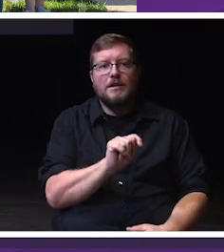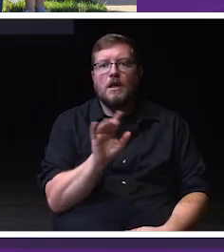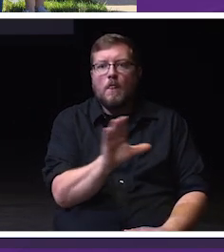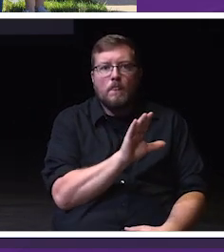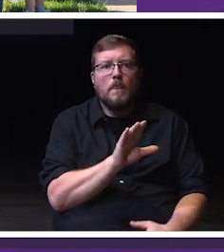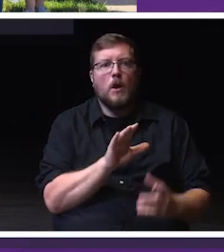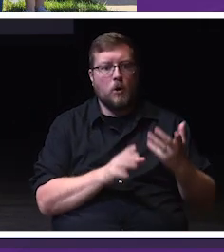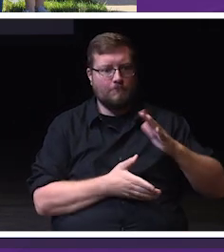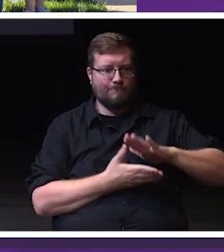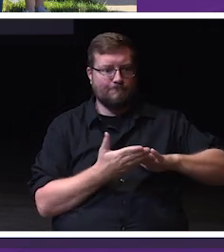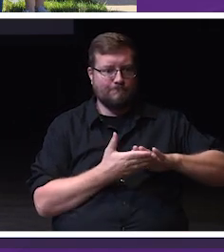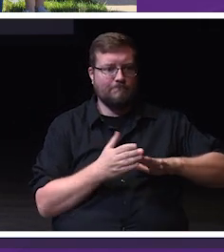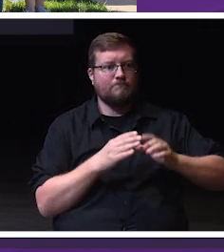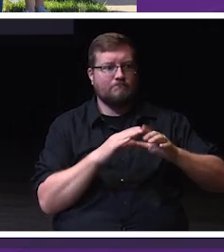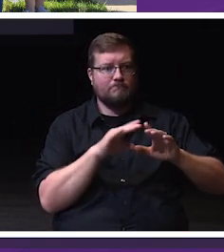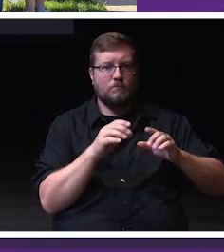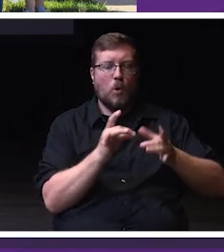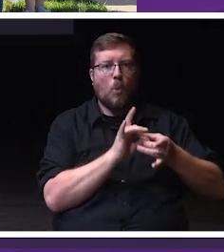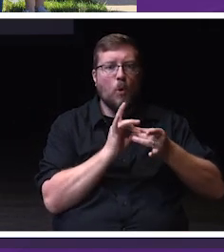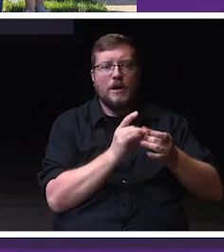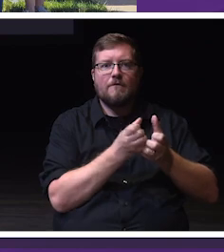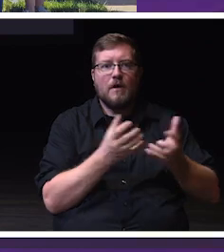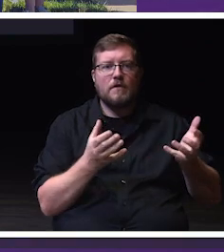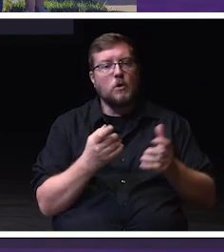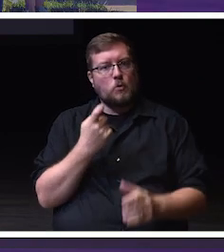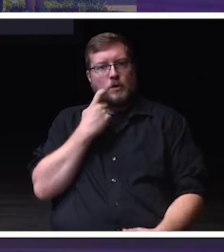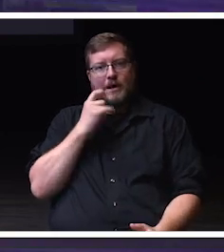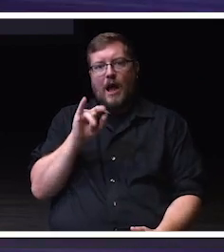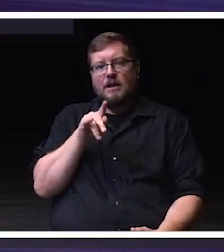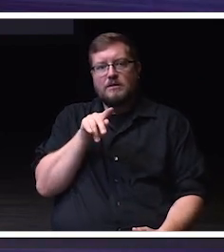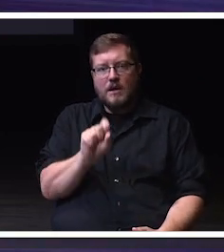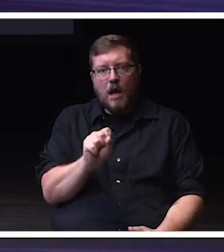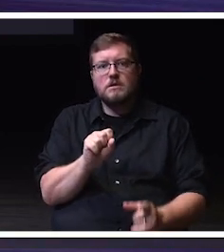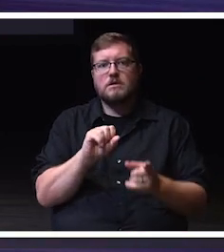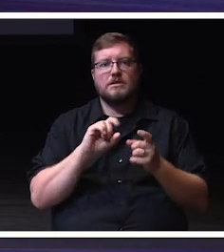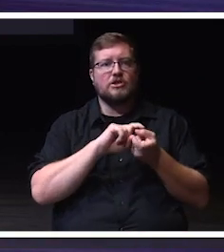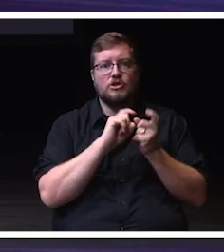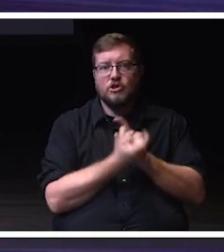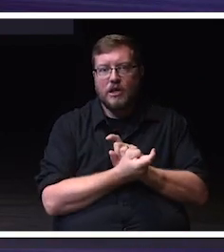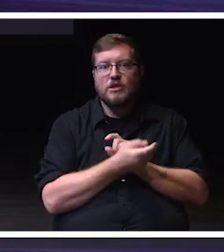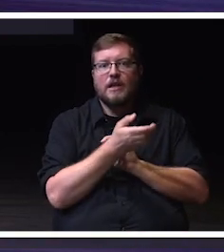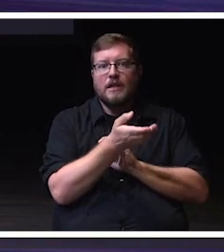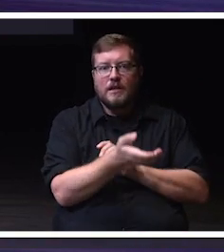The recent ITS organizational changes have knocked down procedural barriers